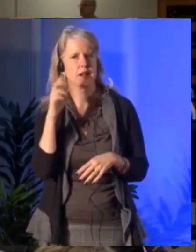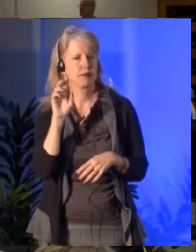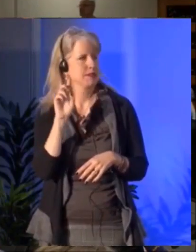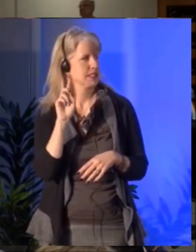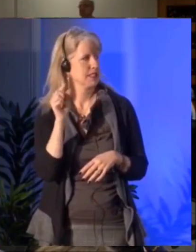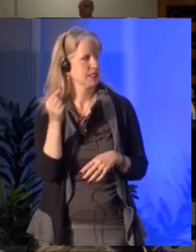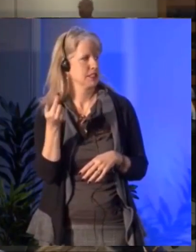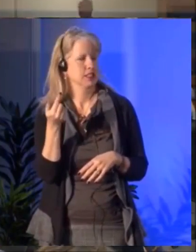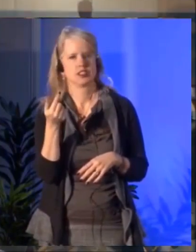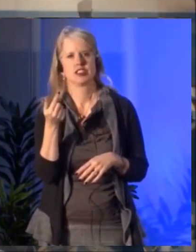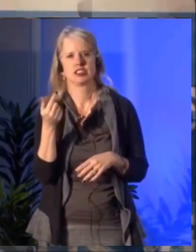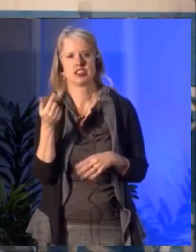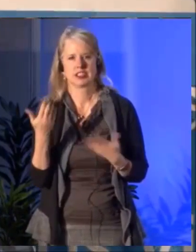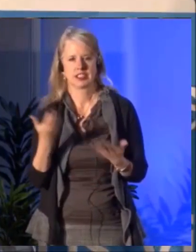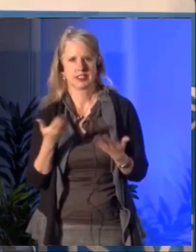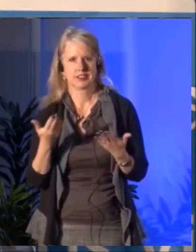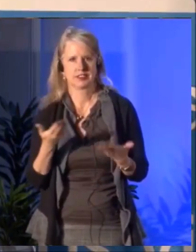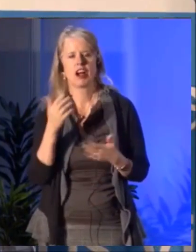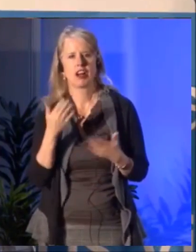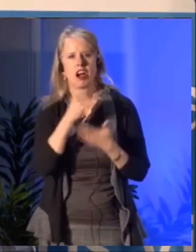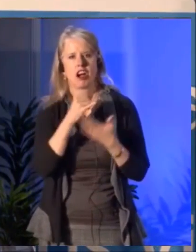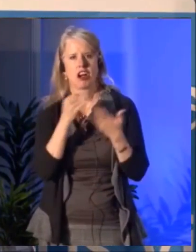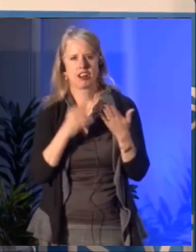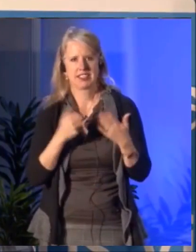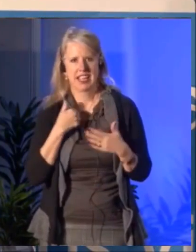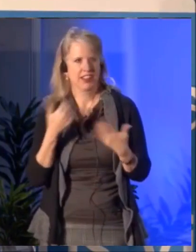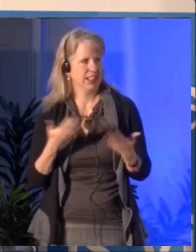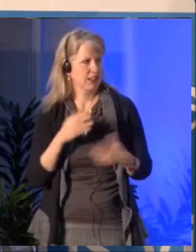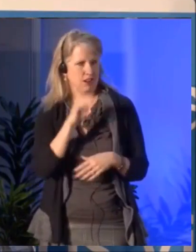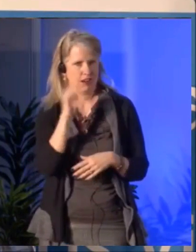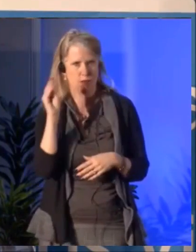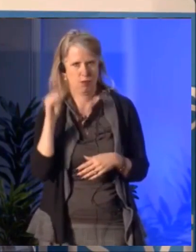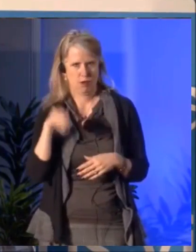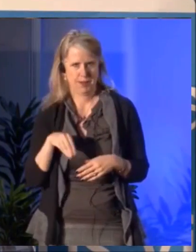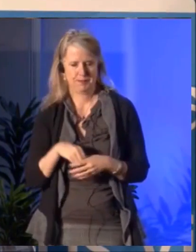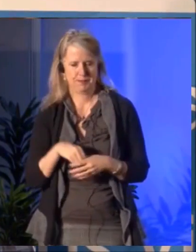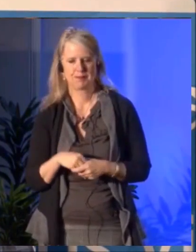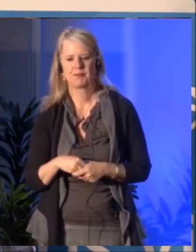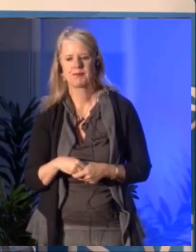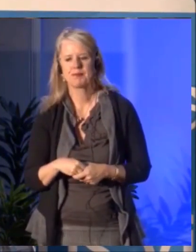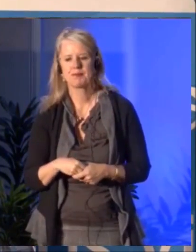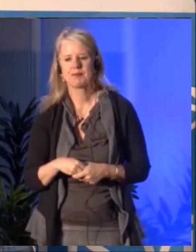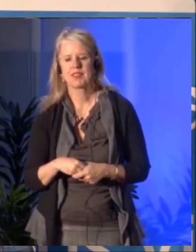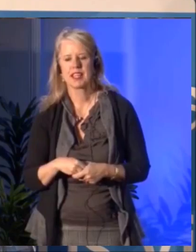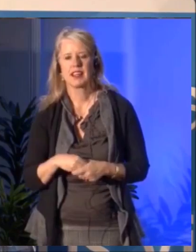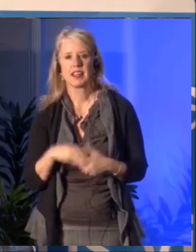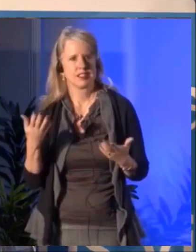Simon Brault: Yeah, if you call at the Canadian Council and say I have a question about, you know, finance and grants.